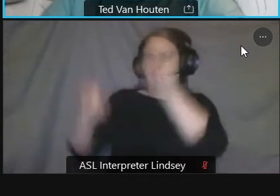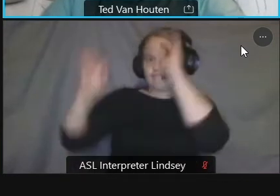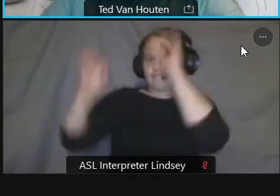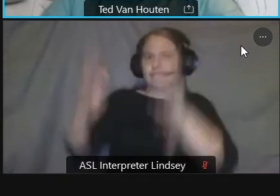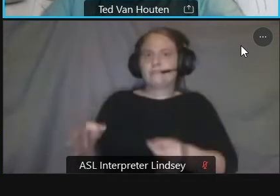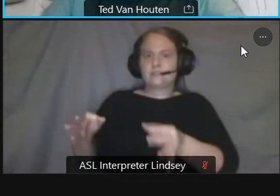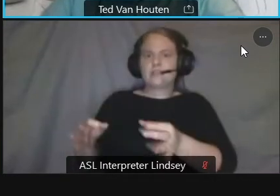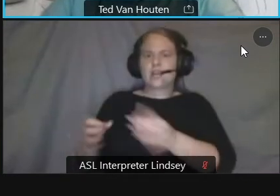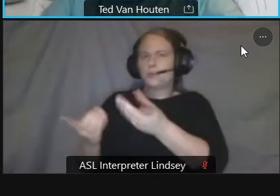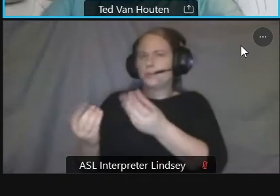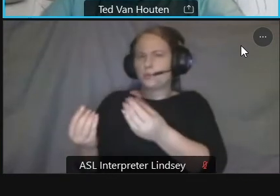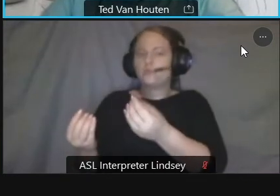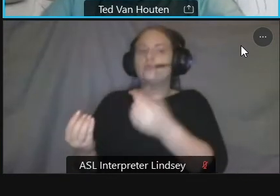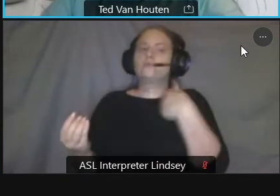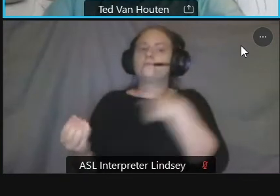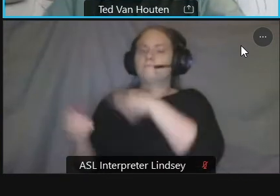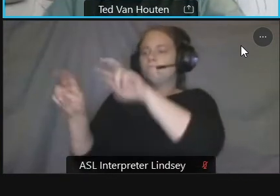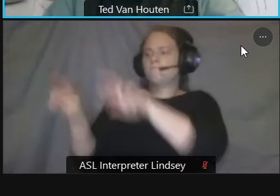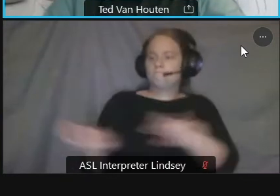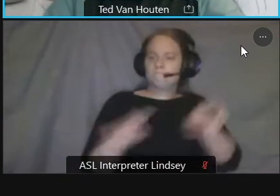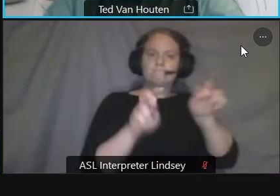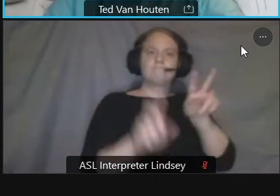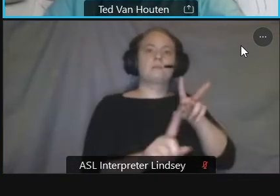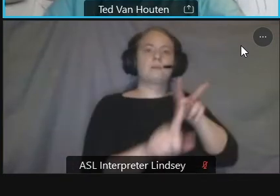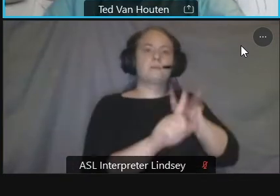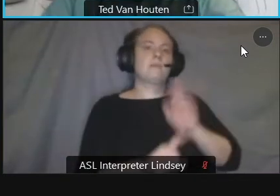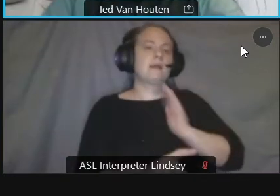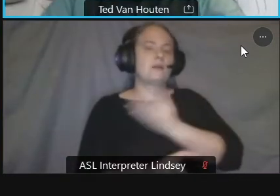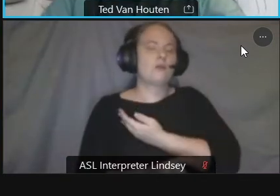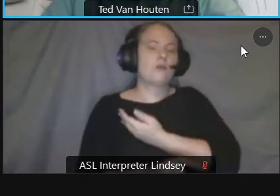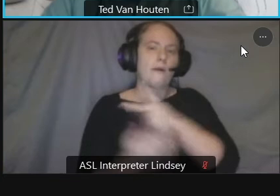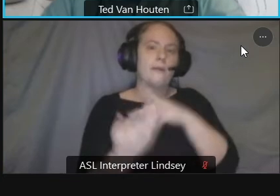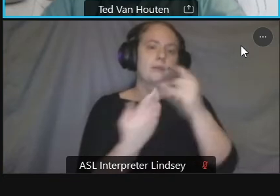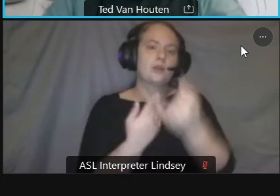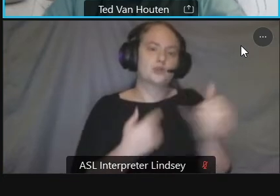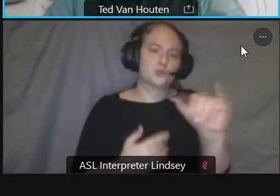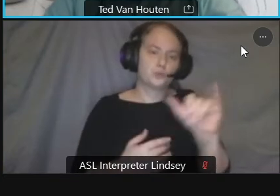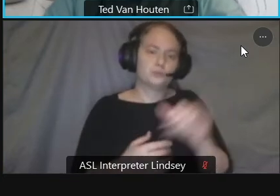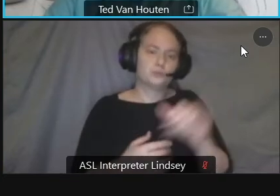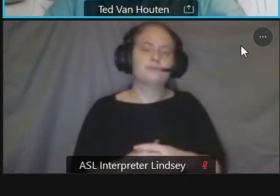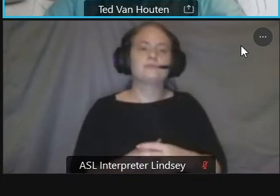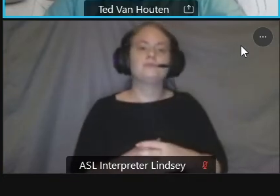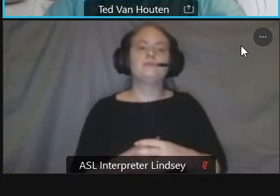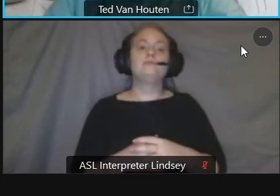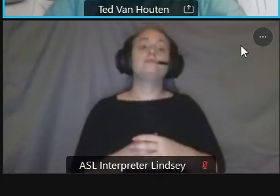proposing modest increases to students faculty and staff okay so our project schedule um